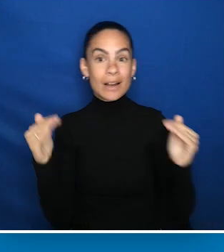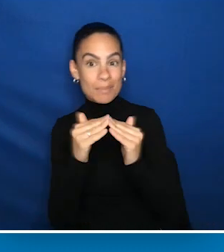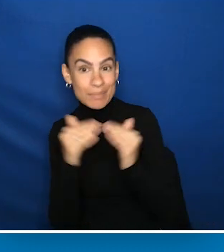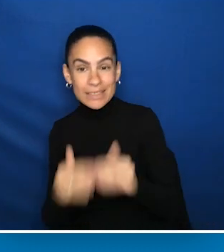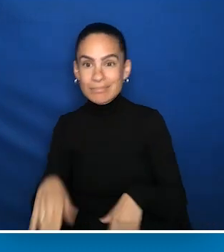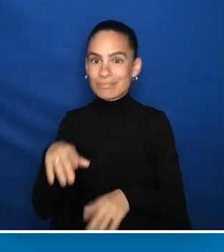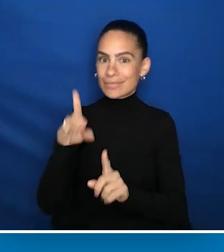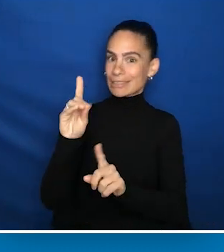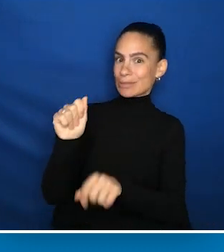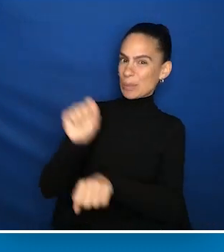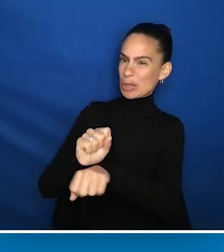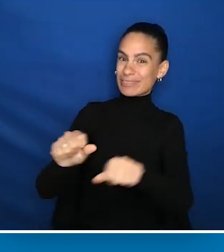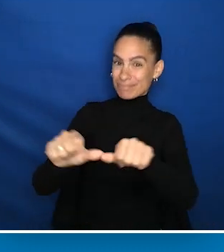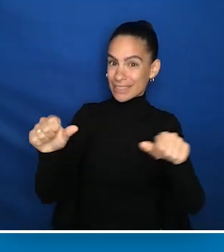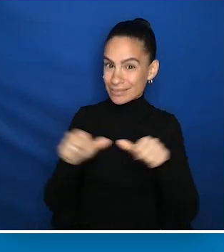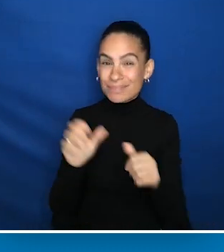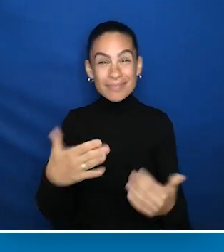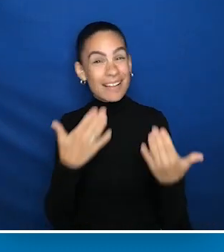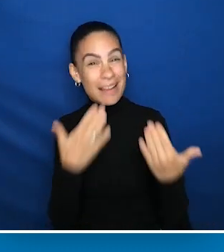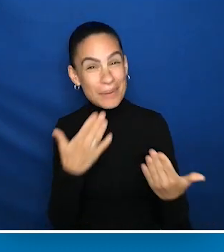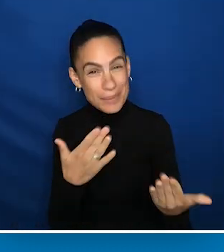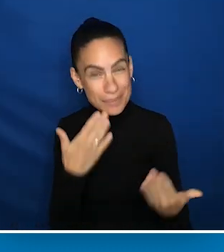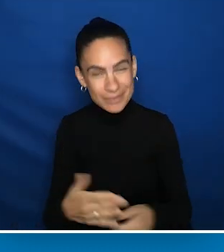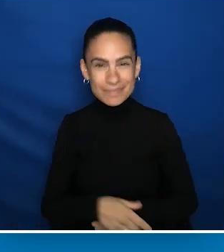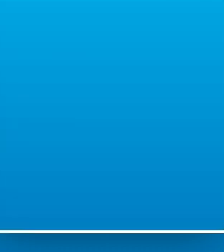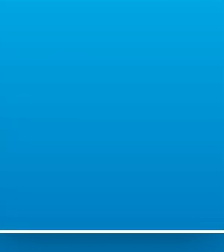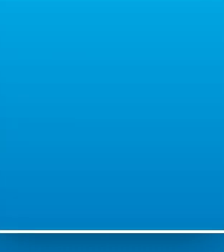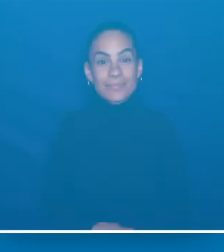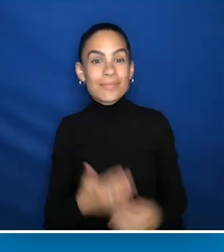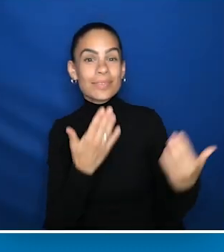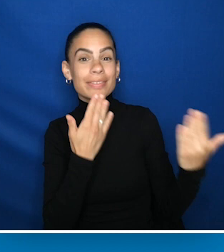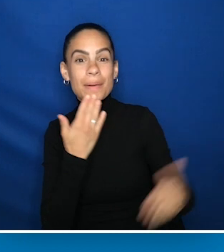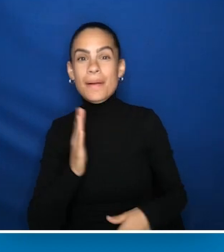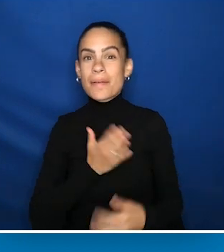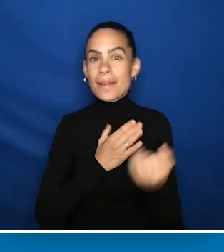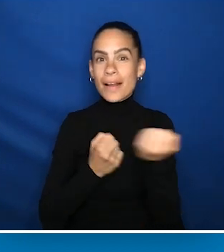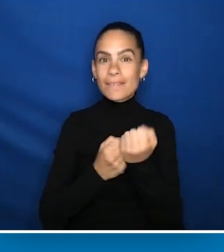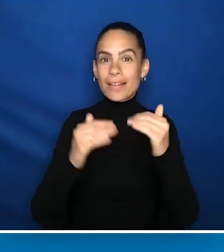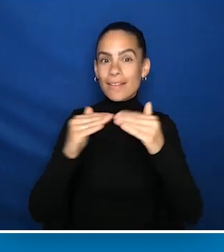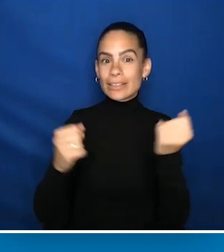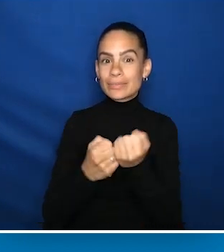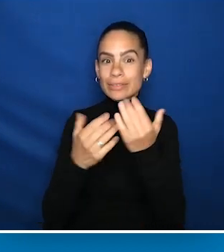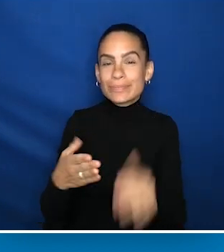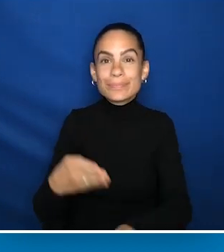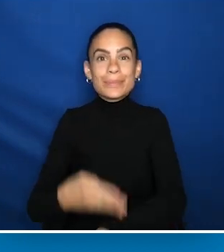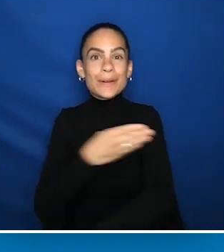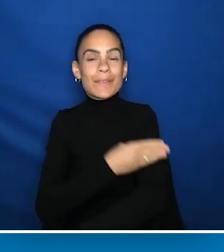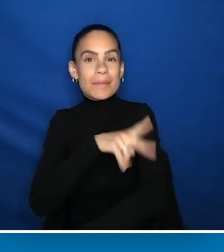and equity in the disability workspace. Thank you. [Announcer] AUCD thanks our Advocate Circle sponsors